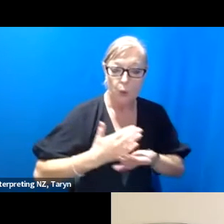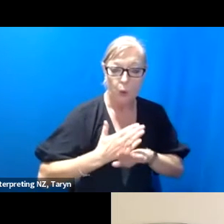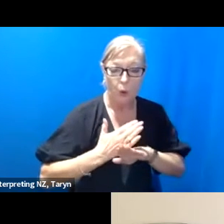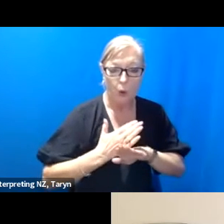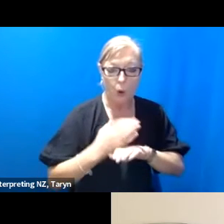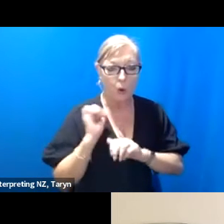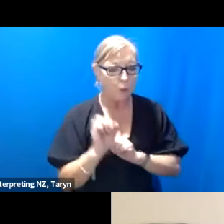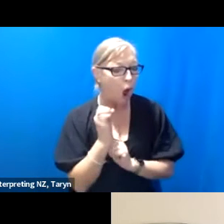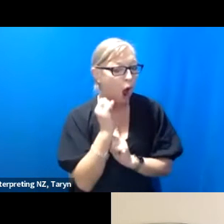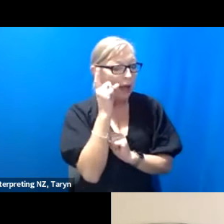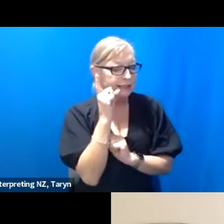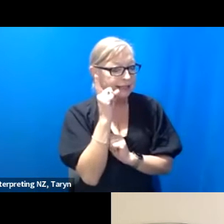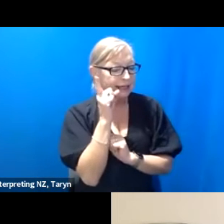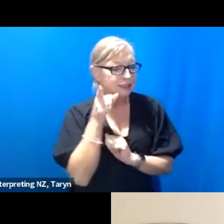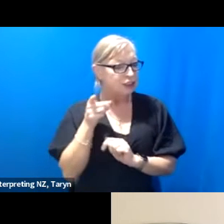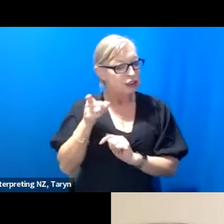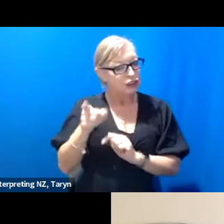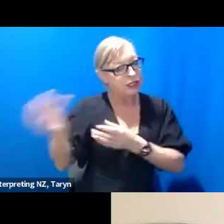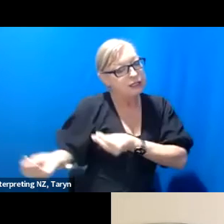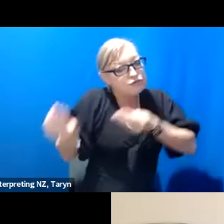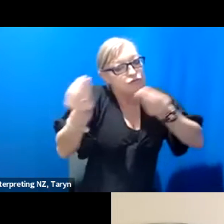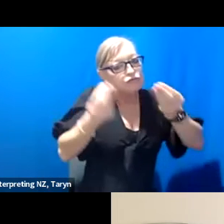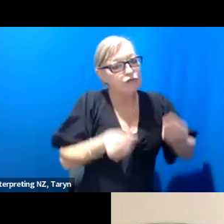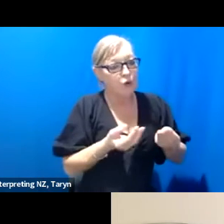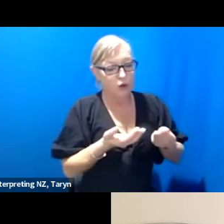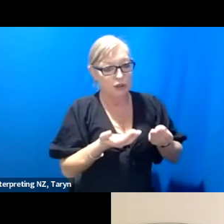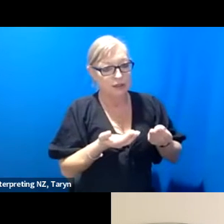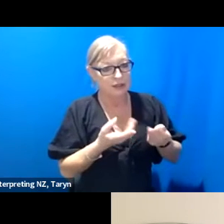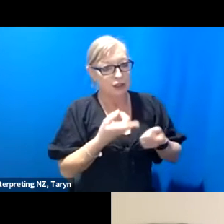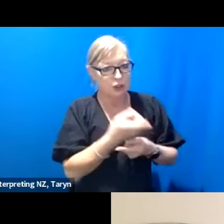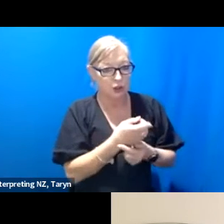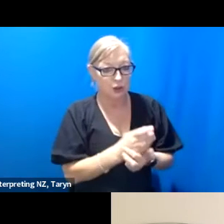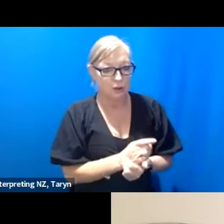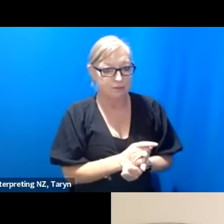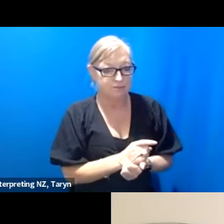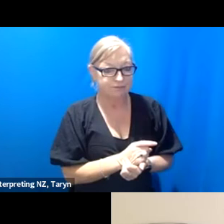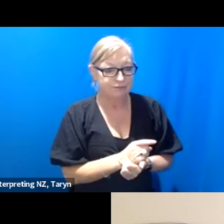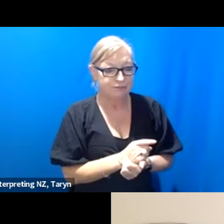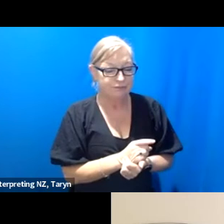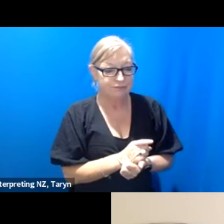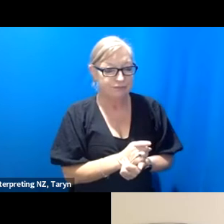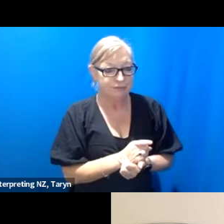particularly has she brought to you? You sounded like it was very generative, is there something